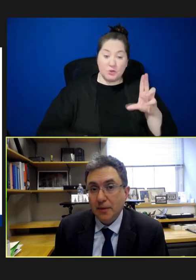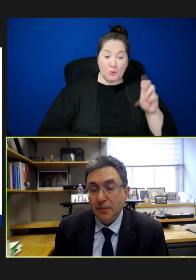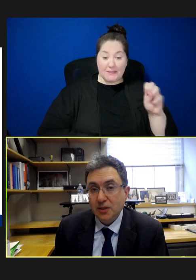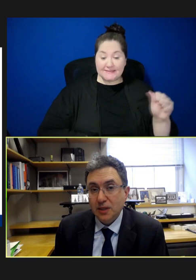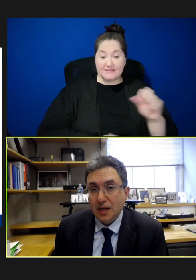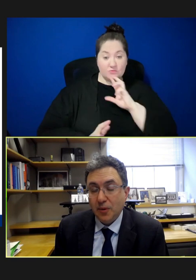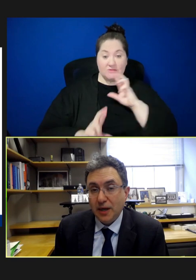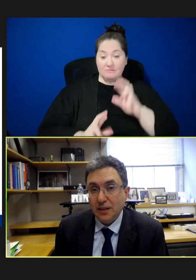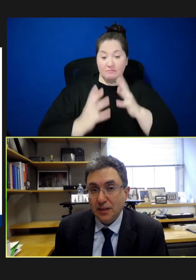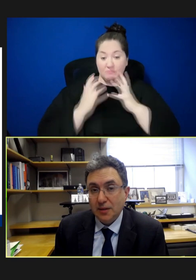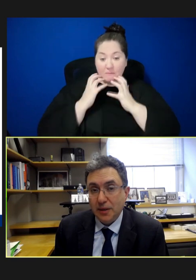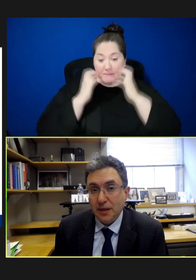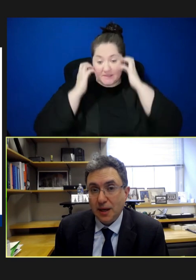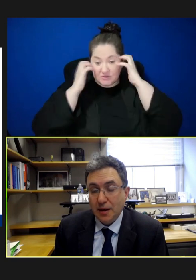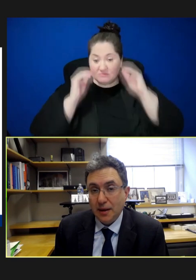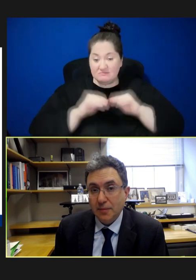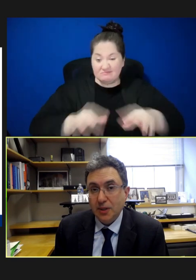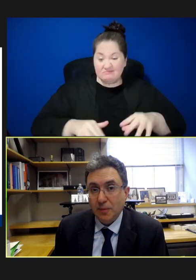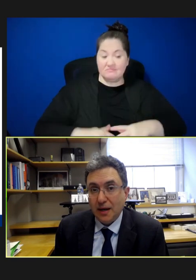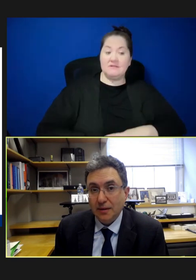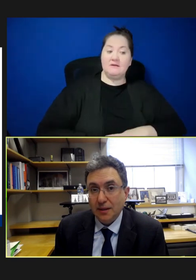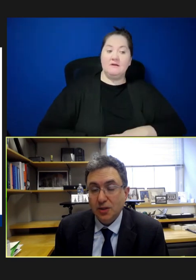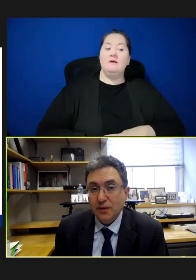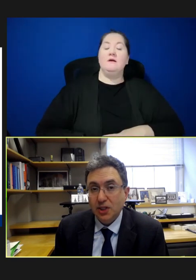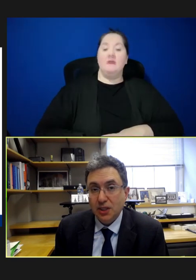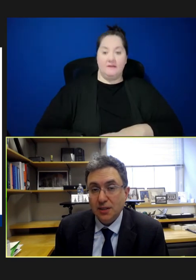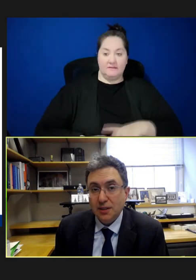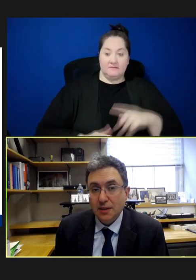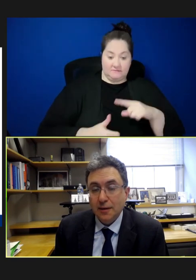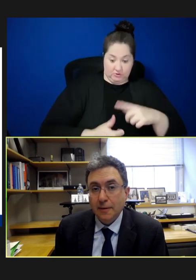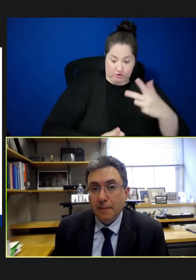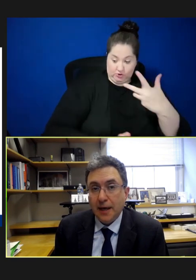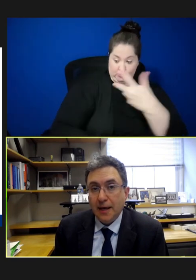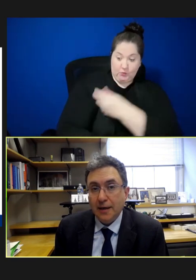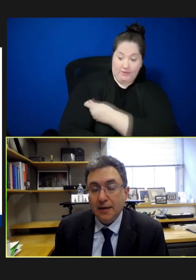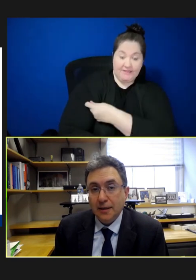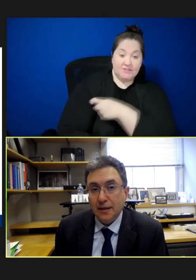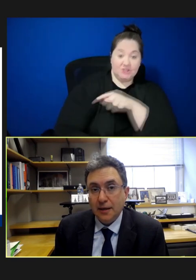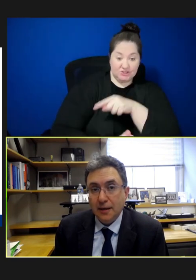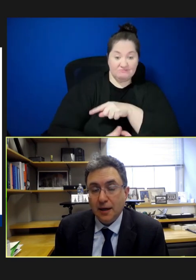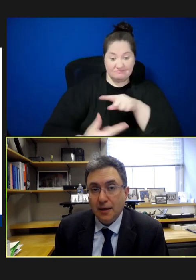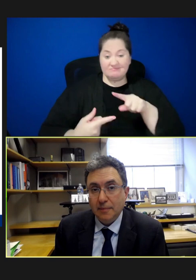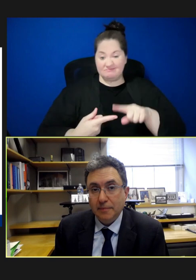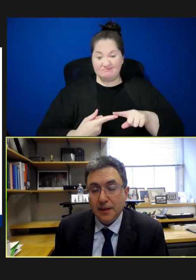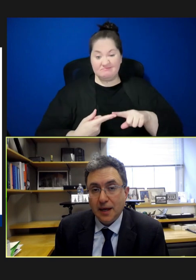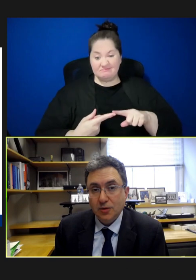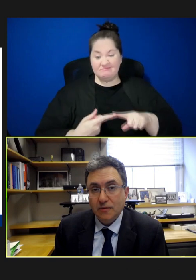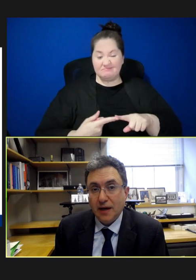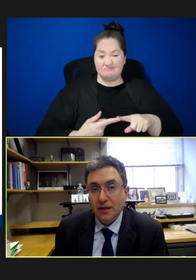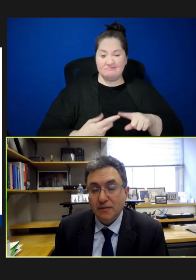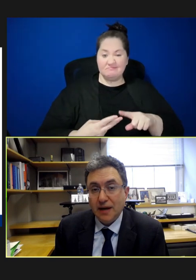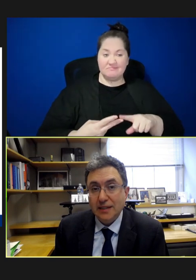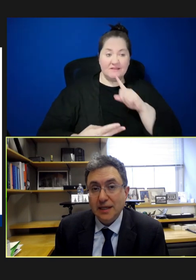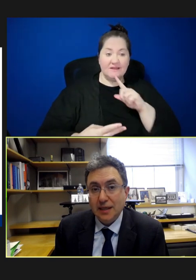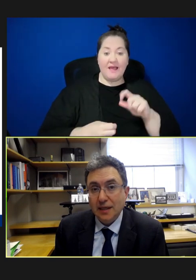measles outbreaks has to be as much about the syringes and the actual vials of vaccine as